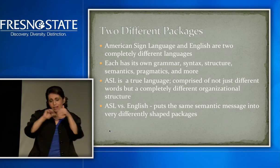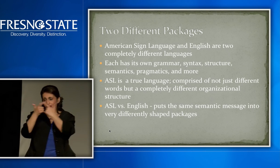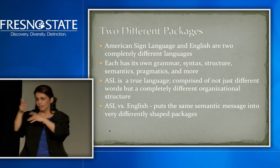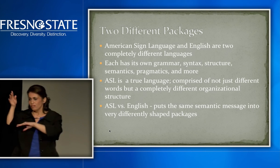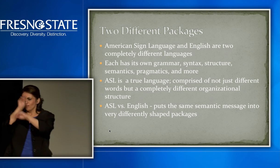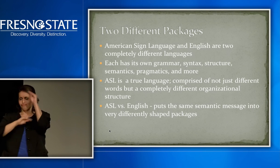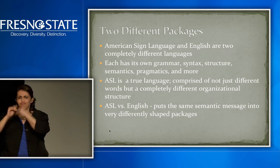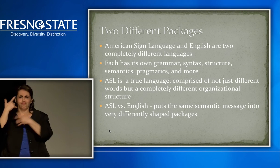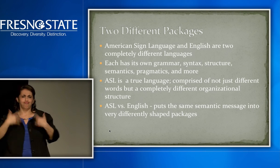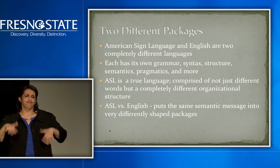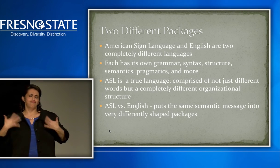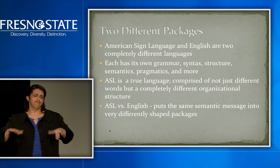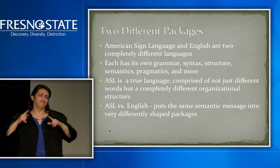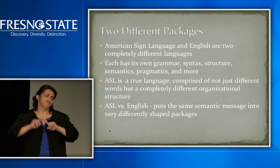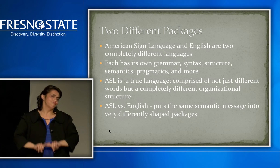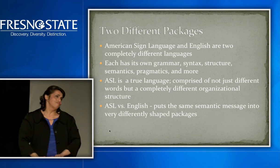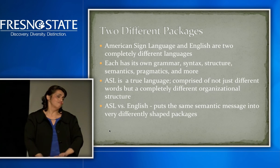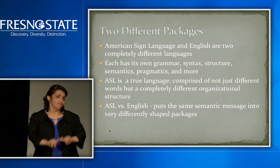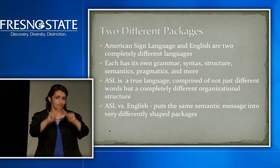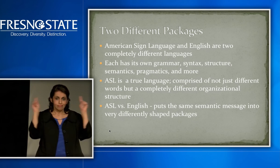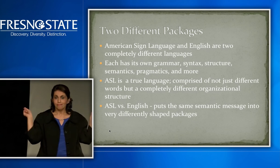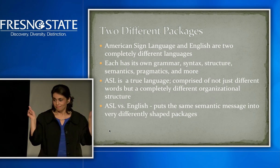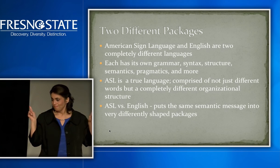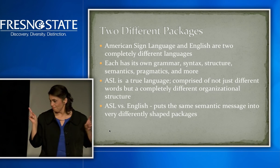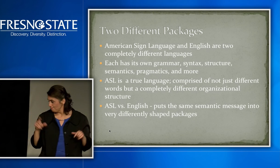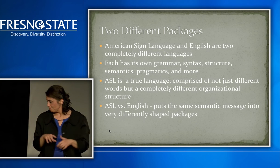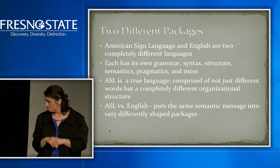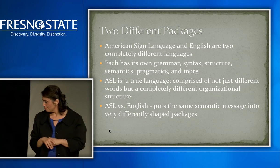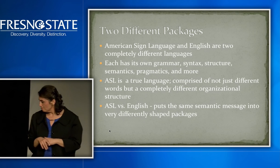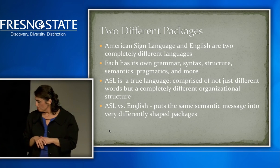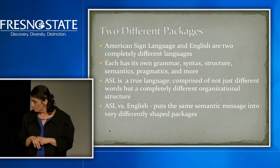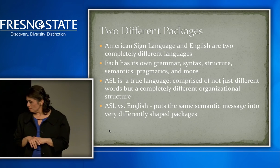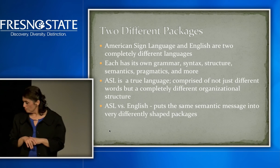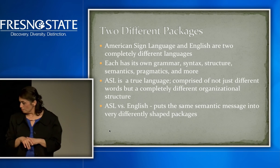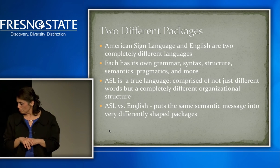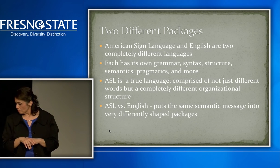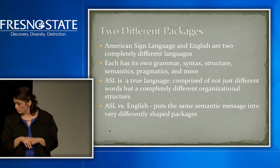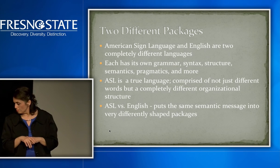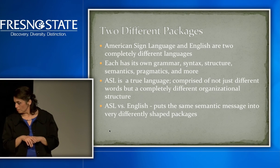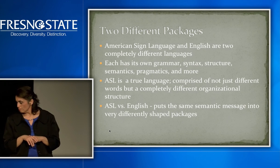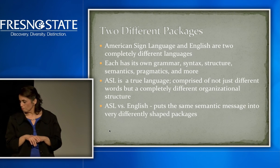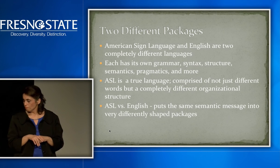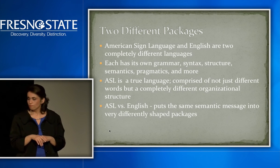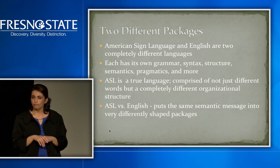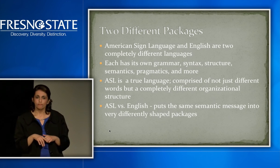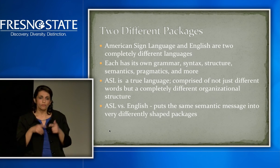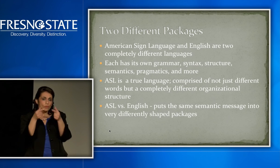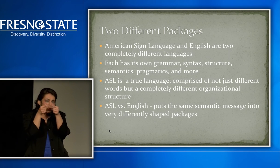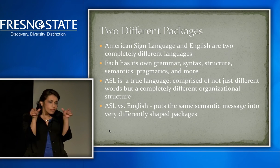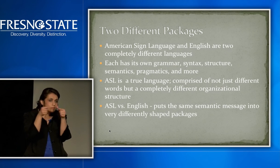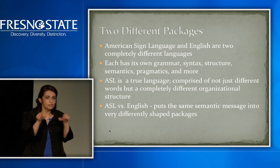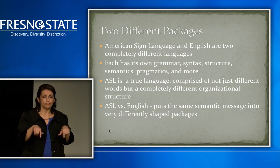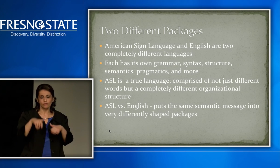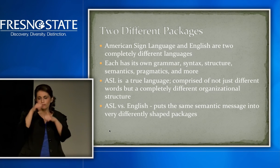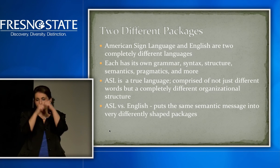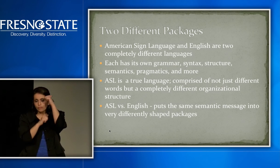How the languages are structured are very different, even though you can accomplish the same meaning.